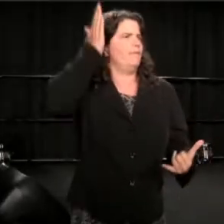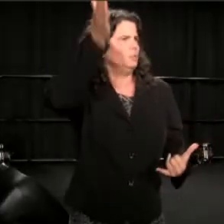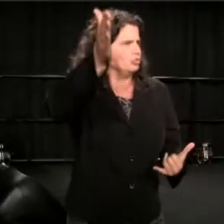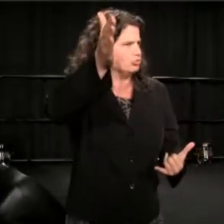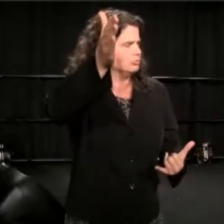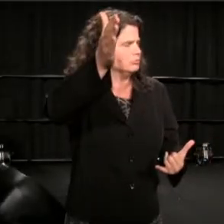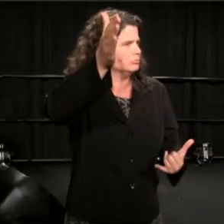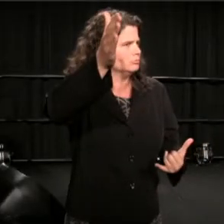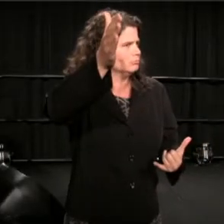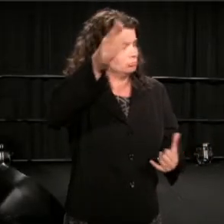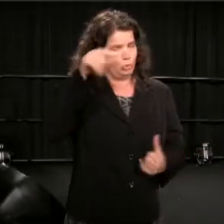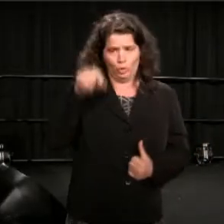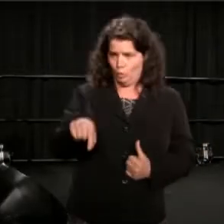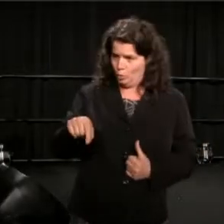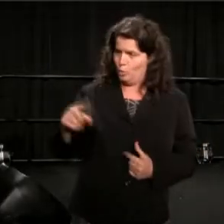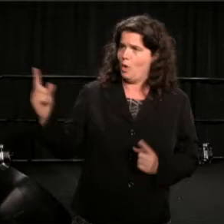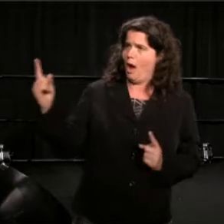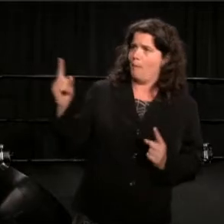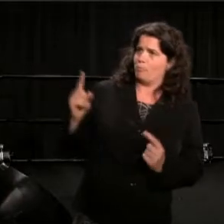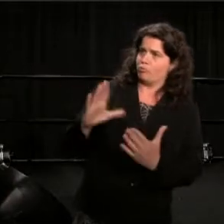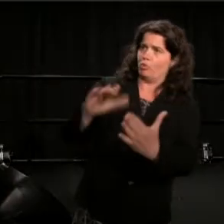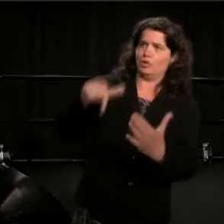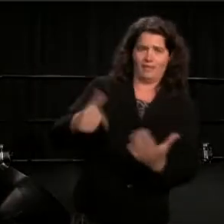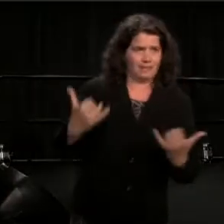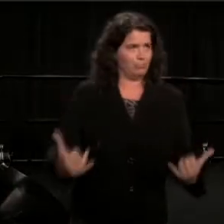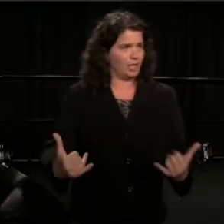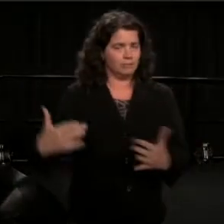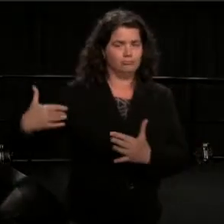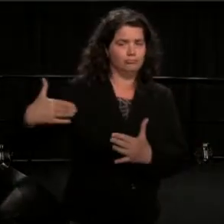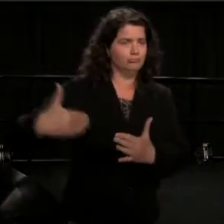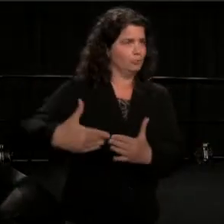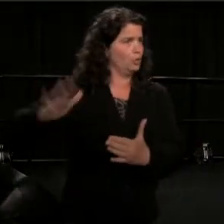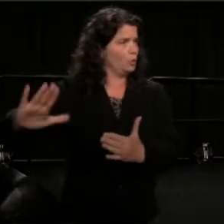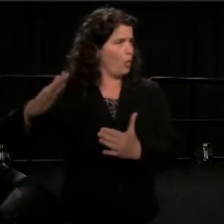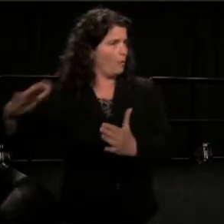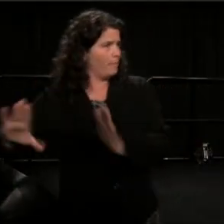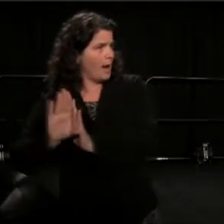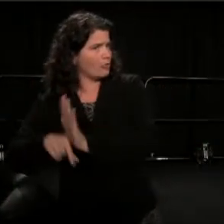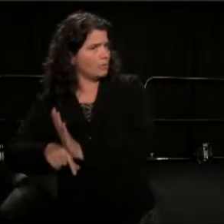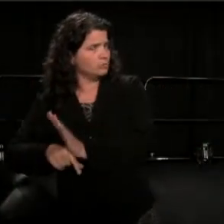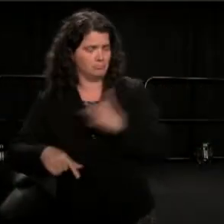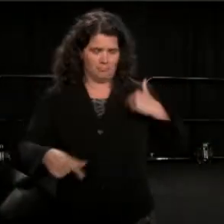You have approached this present moment by one route, and I have approached it by another.